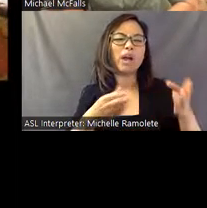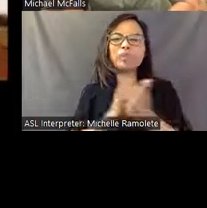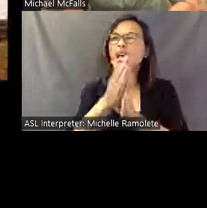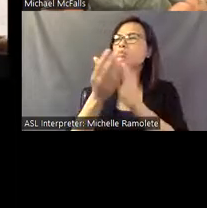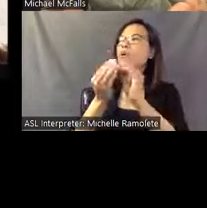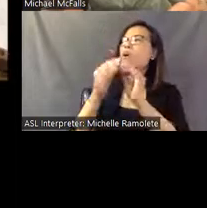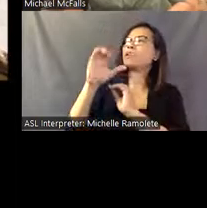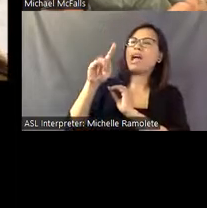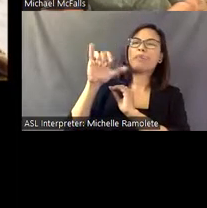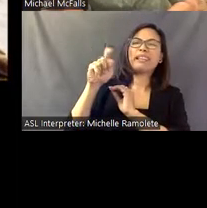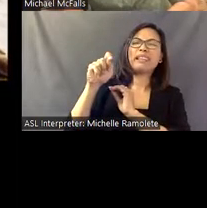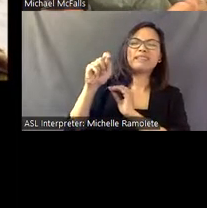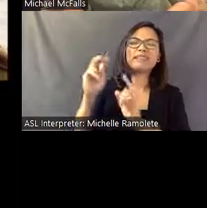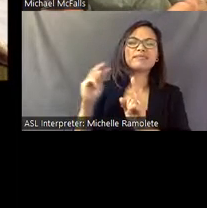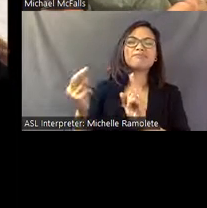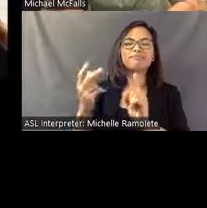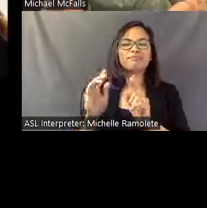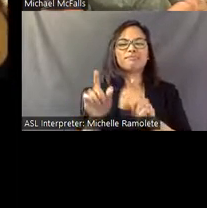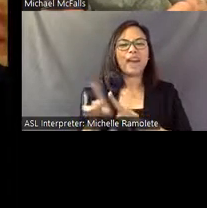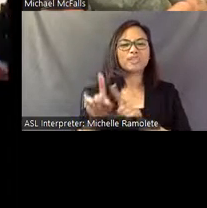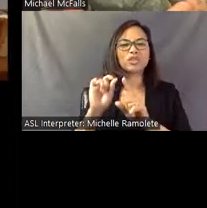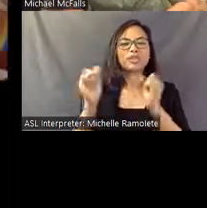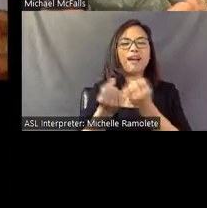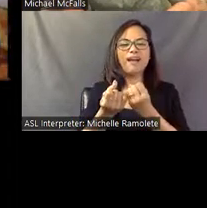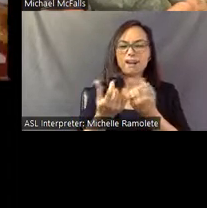and we must reflect on these ancient cultures to correct our path.